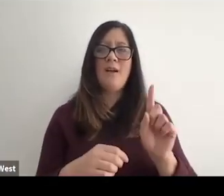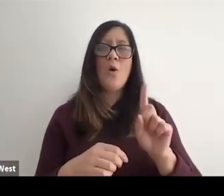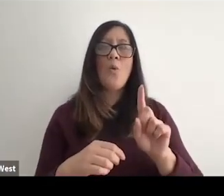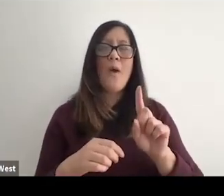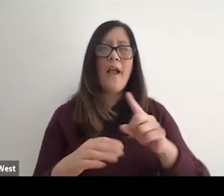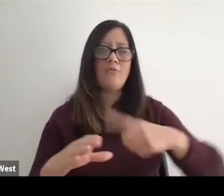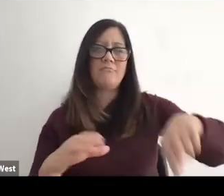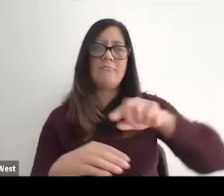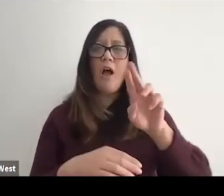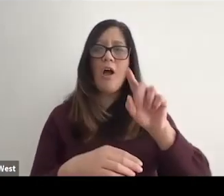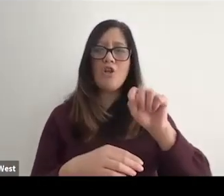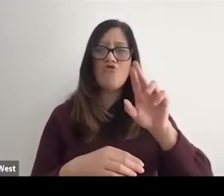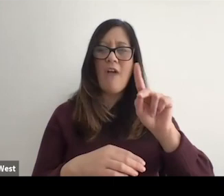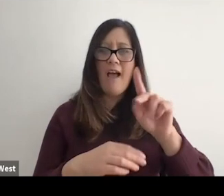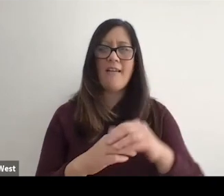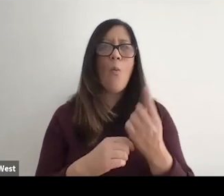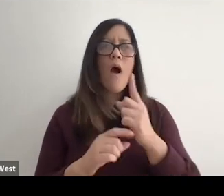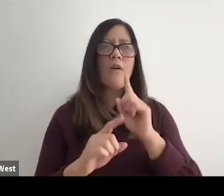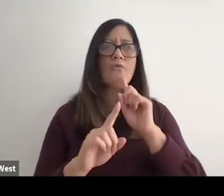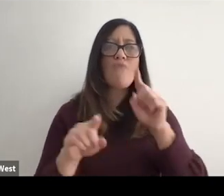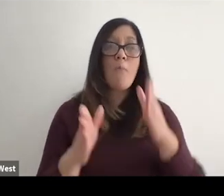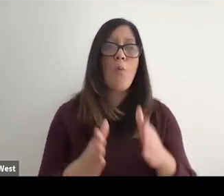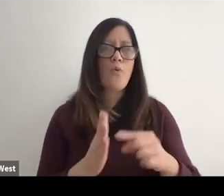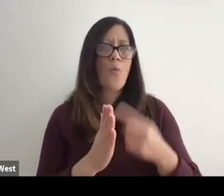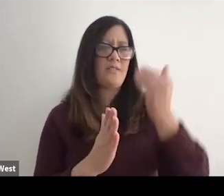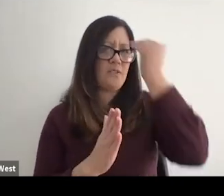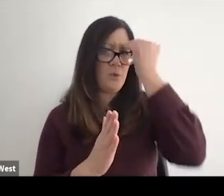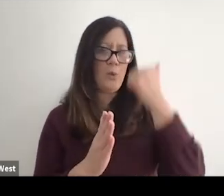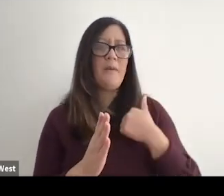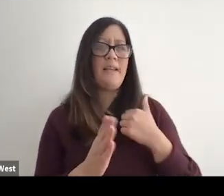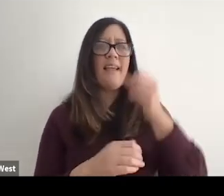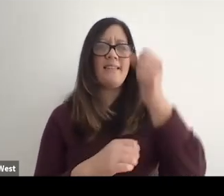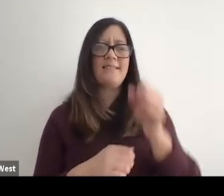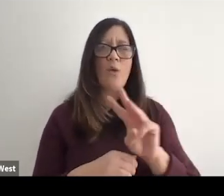once knew me at the Southwest Conference, he comes up to me and she says, hey John,